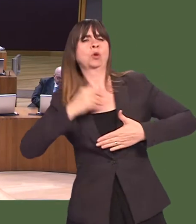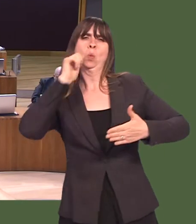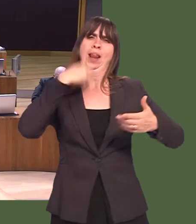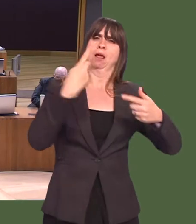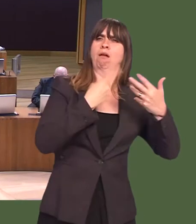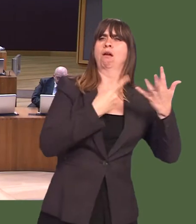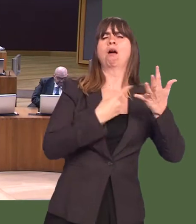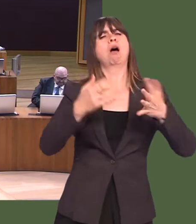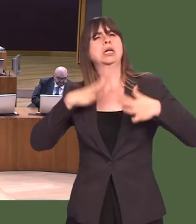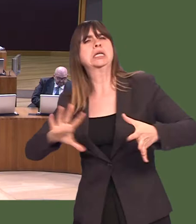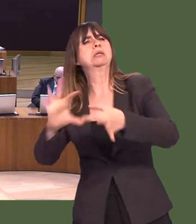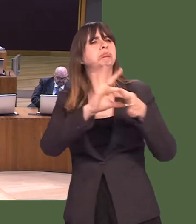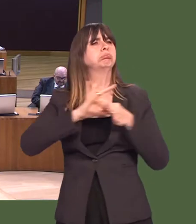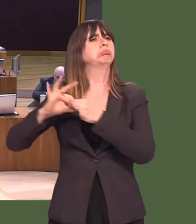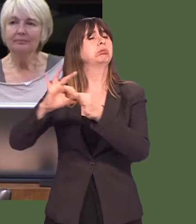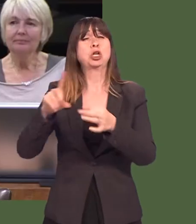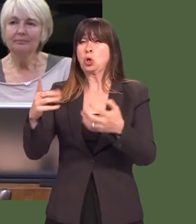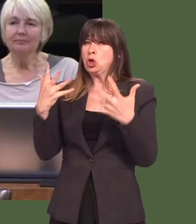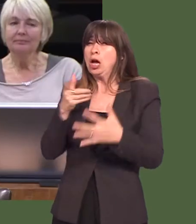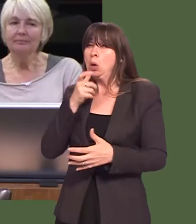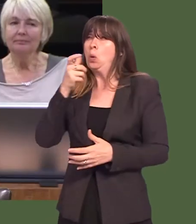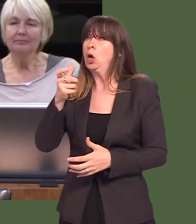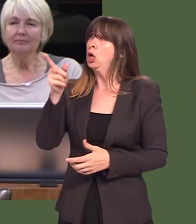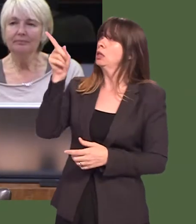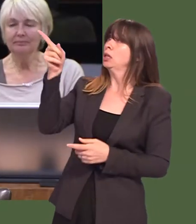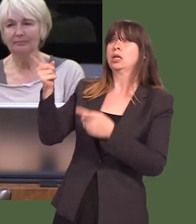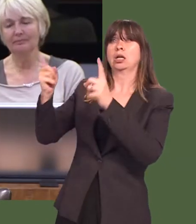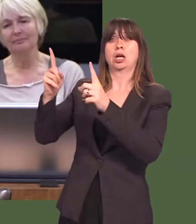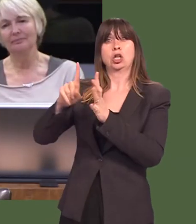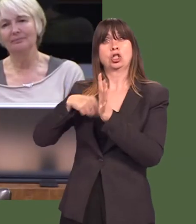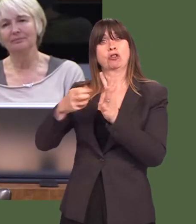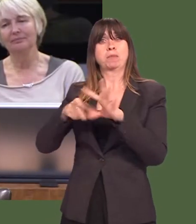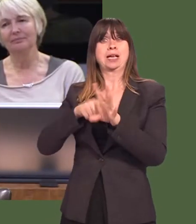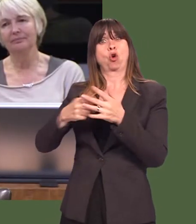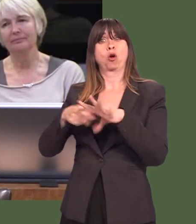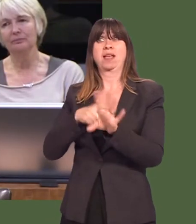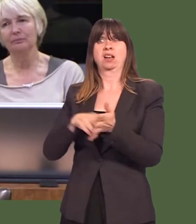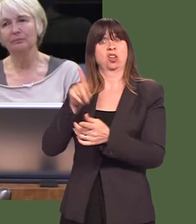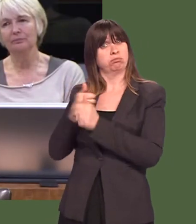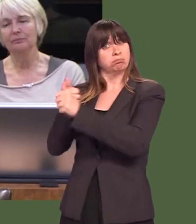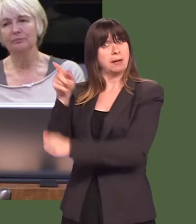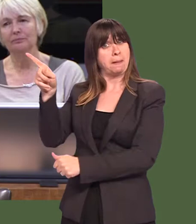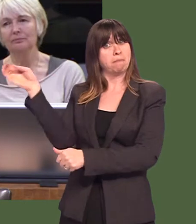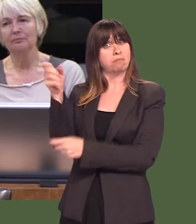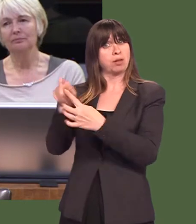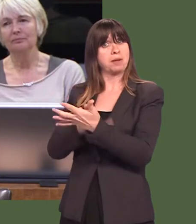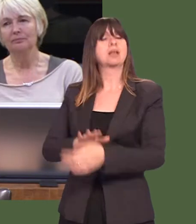But you couldnít bring yourself to utter the name of your leader. Is Jeremy Corbyn still your candidate for Prime Minister?